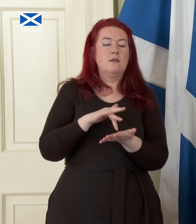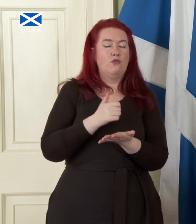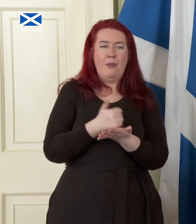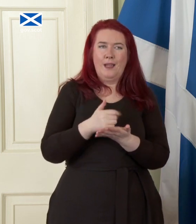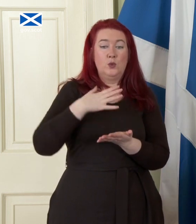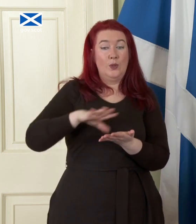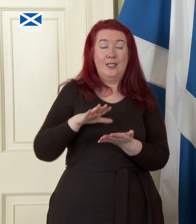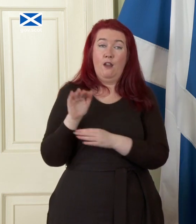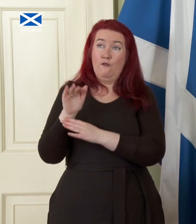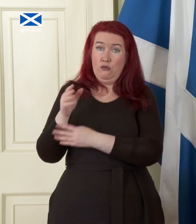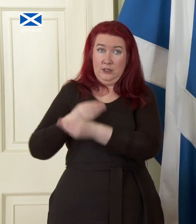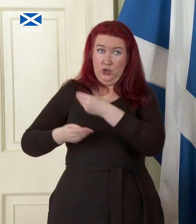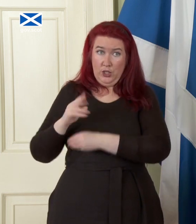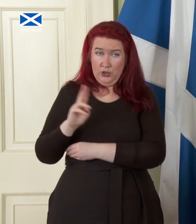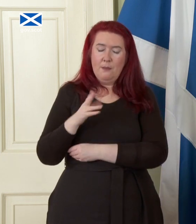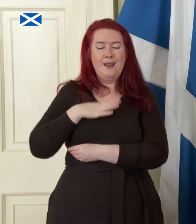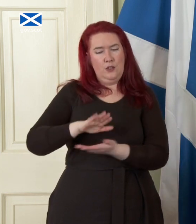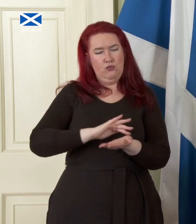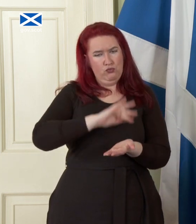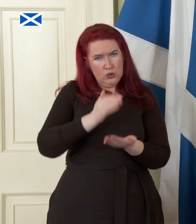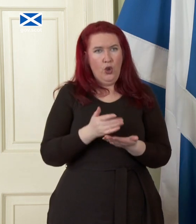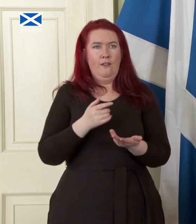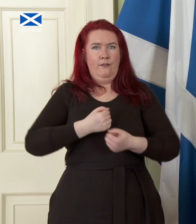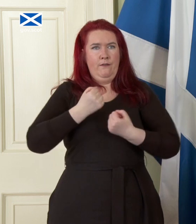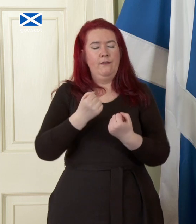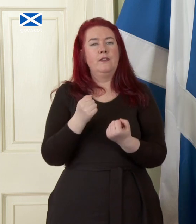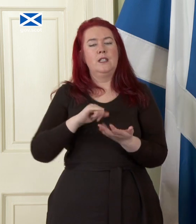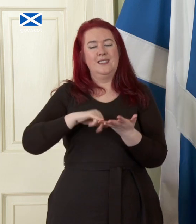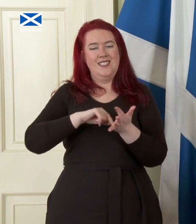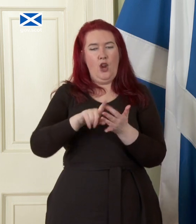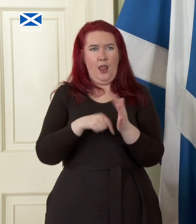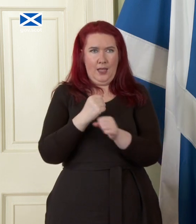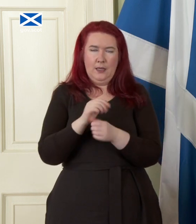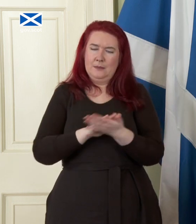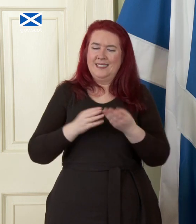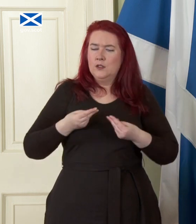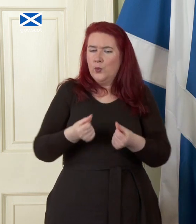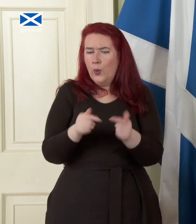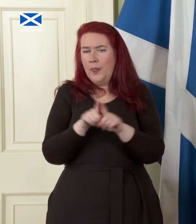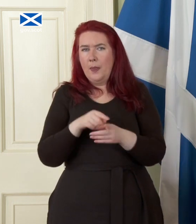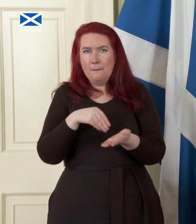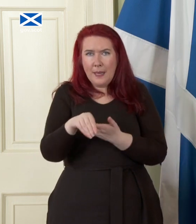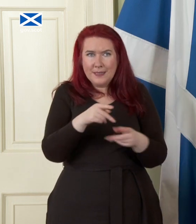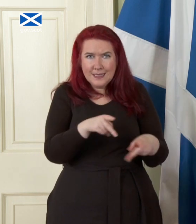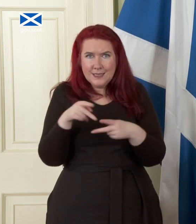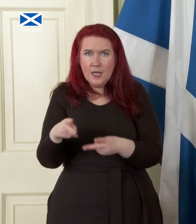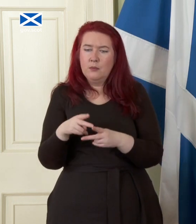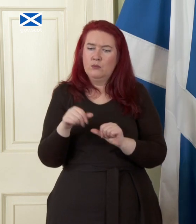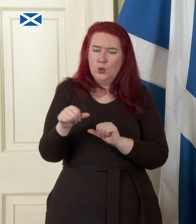require Sterling uh reserves to uh you know smooth the payment system short-term liquidity the lender